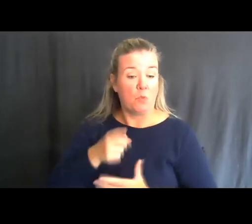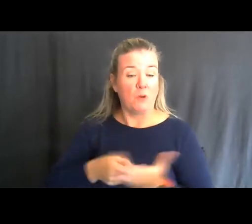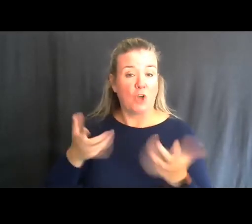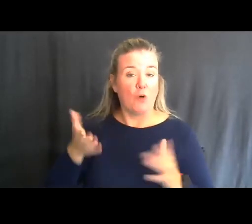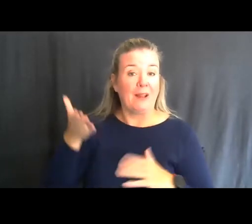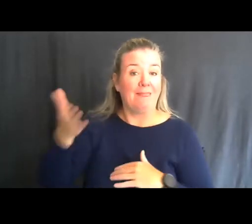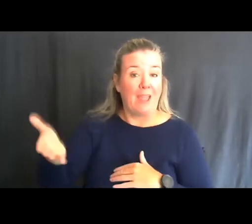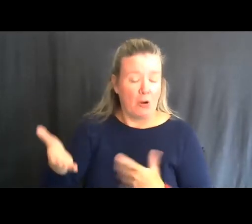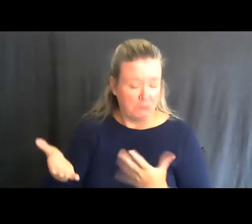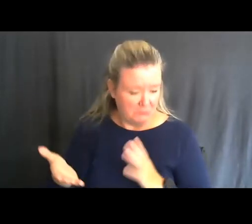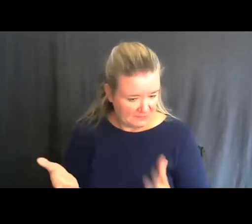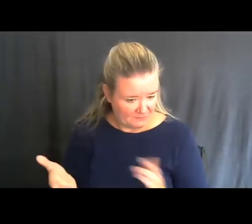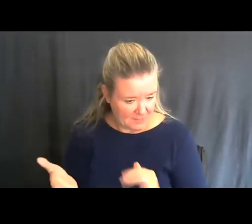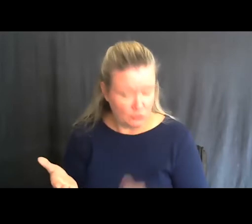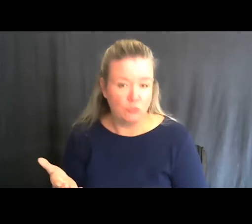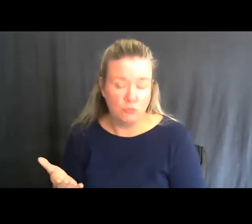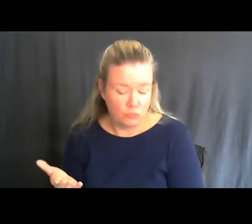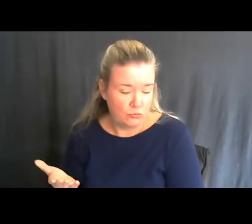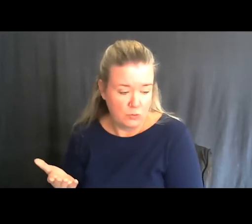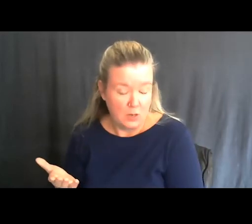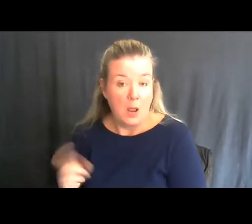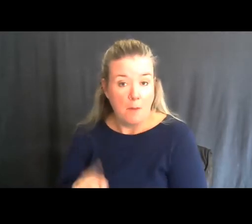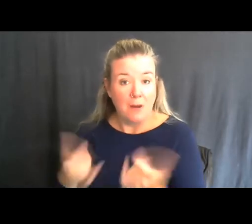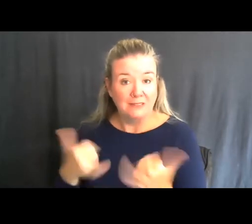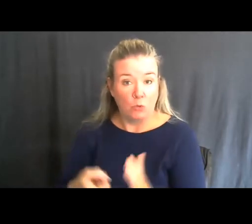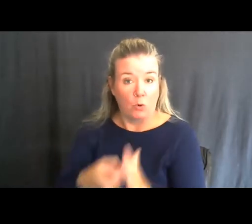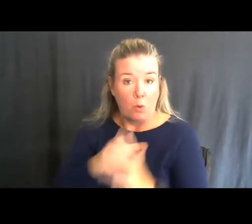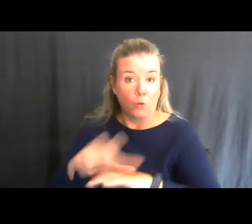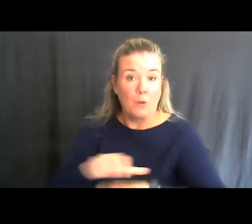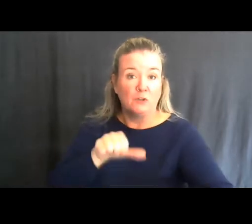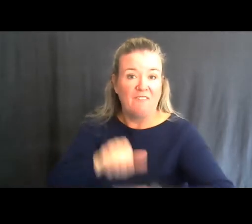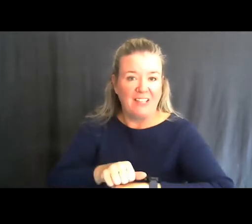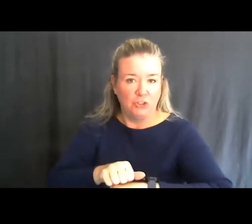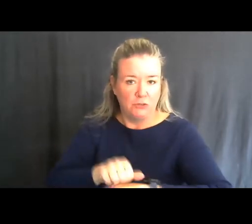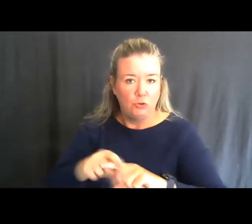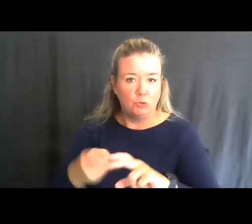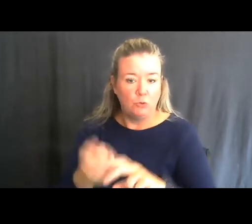have set up that just require a reservation or a visit to an area.